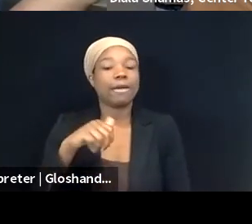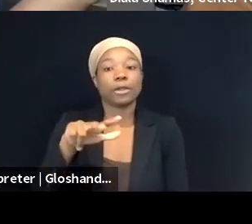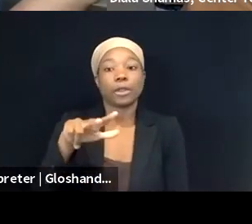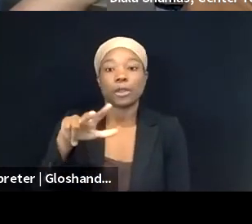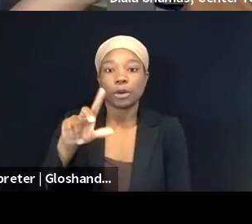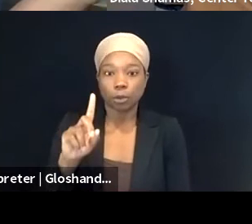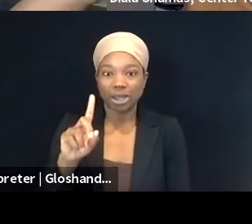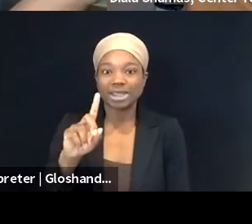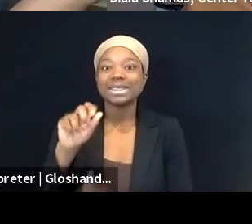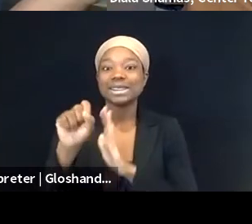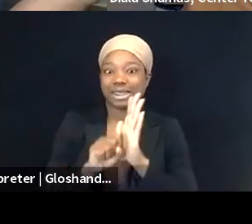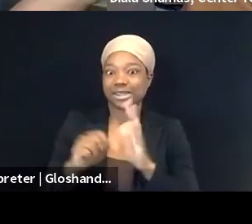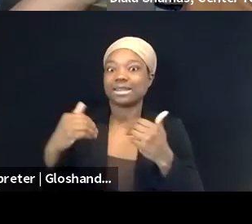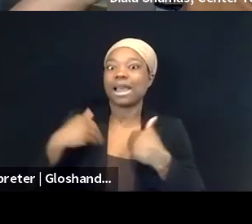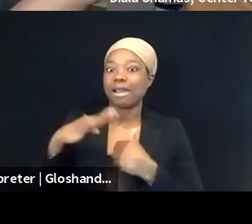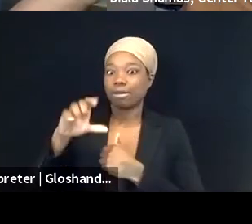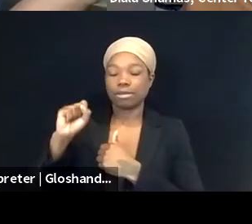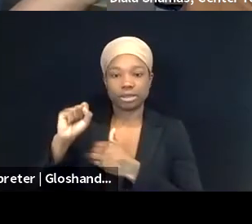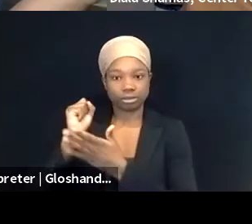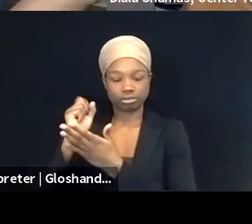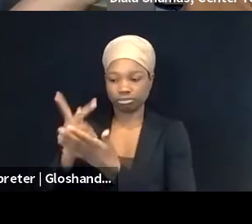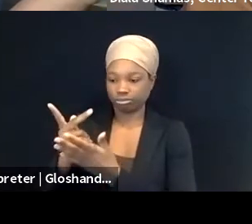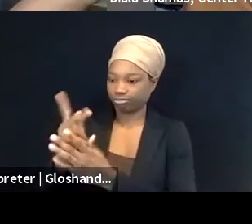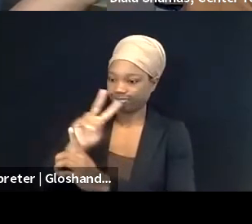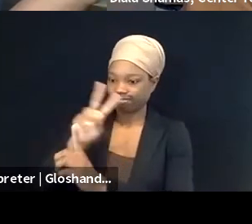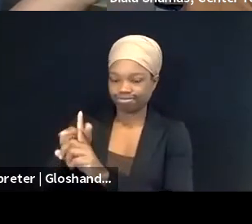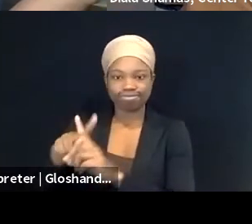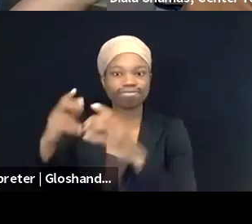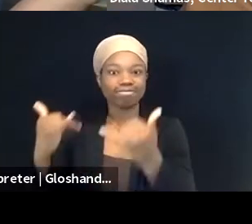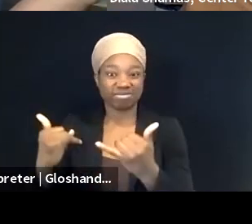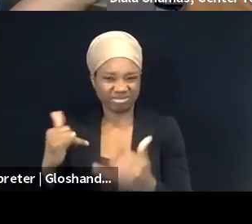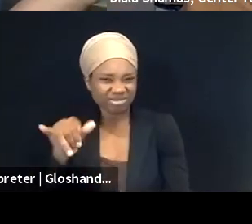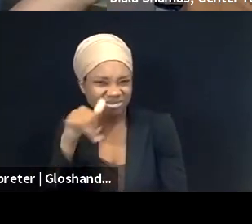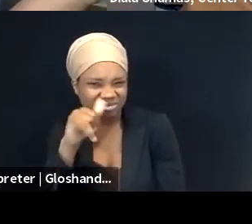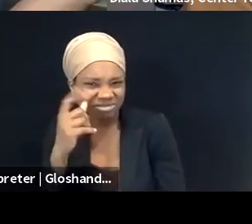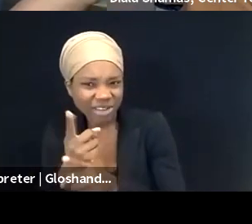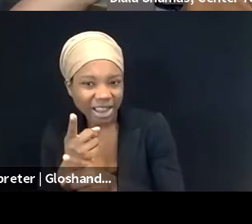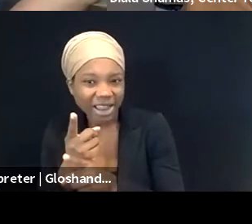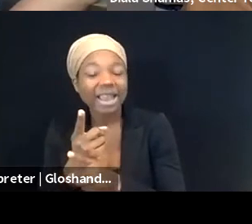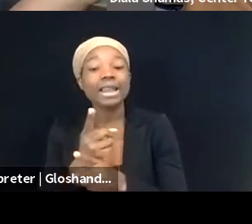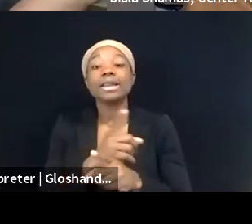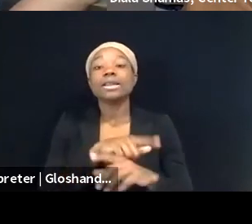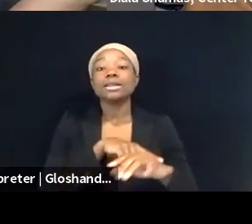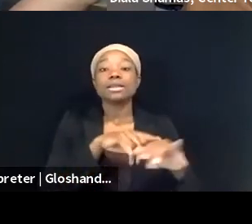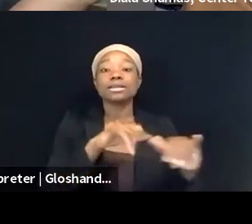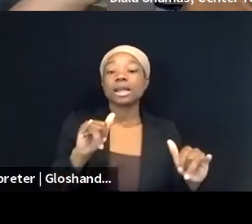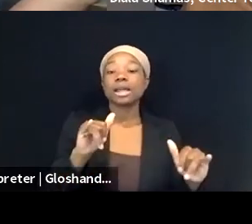On the other hand, you know, boycotts are protected, First Amendment protected speech in the United States.